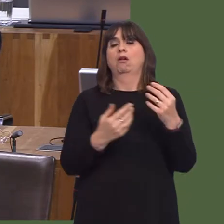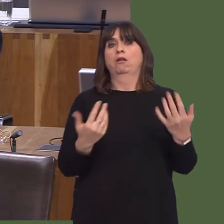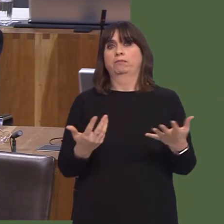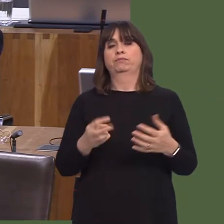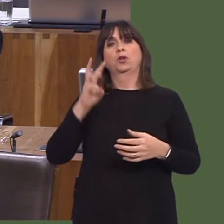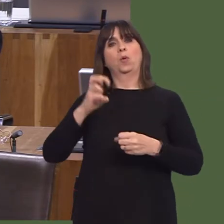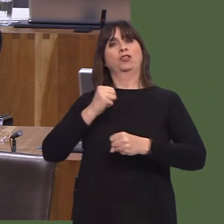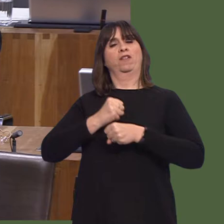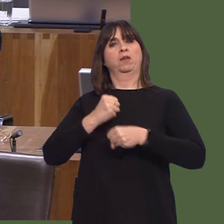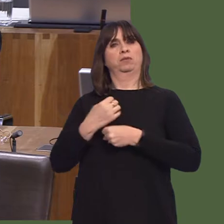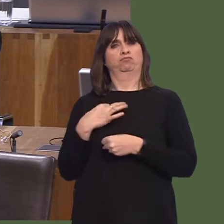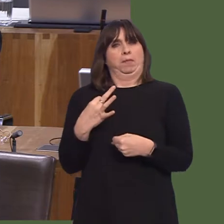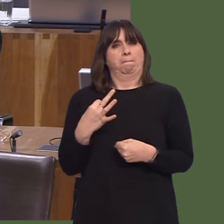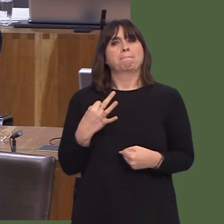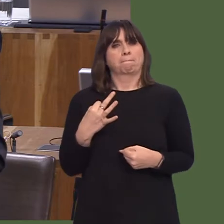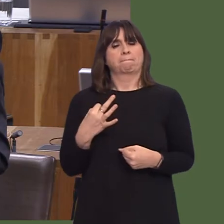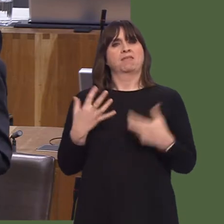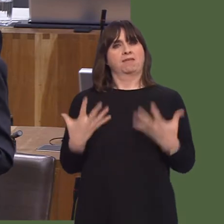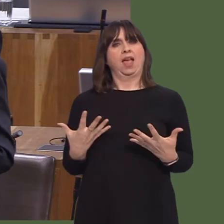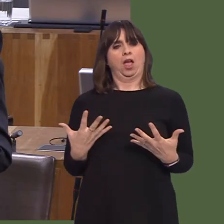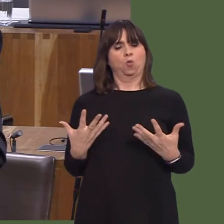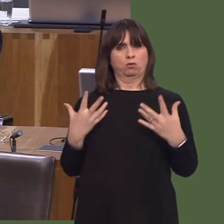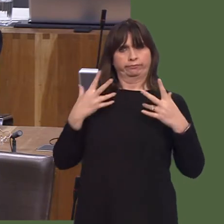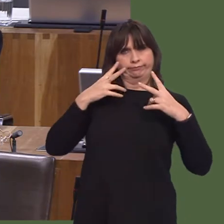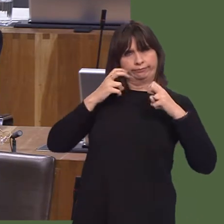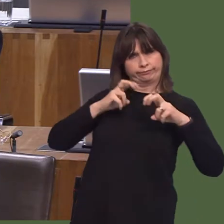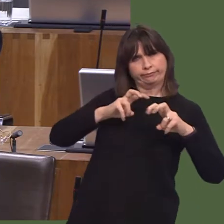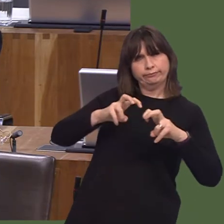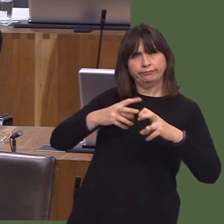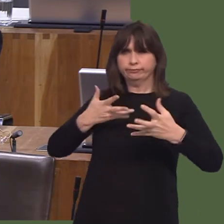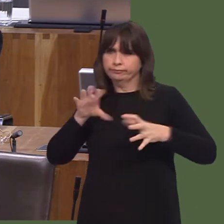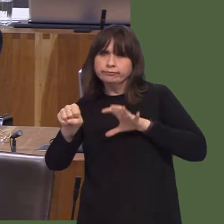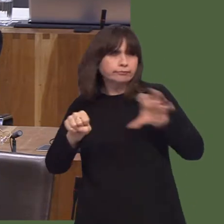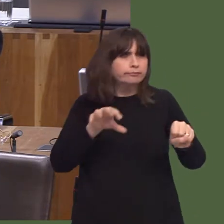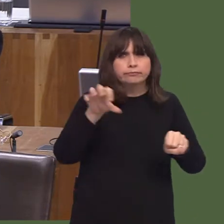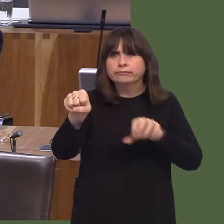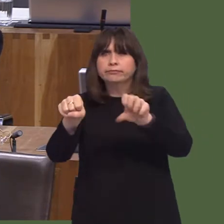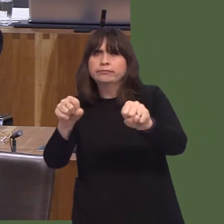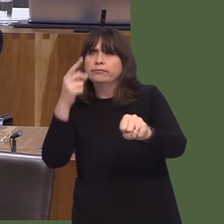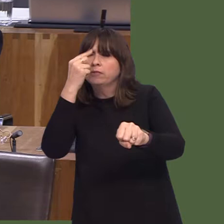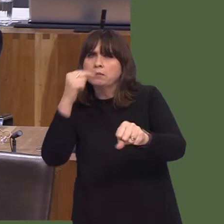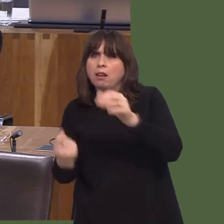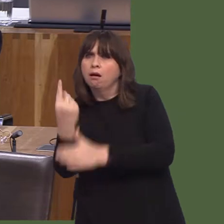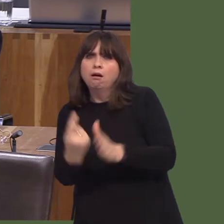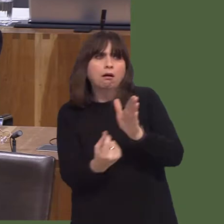by having credible competition for these big contracts? This is a contract that affects not just the Wales and borders rail franchise, but also